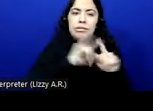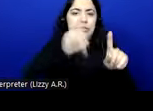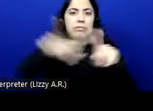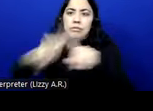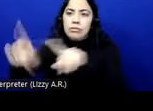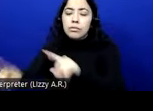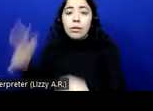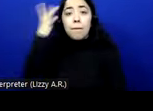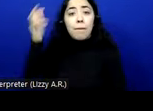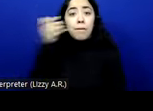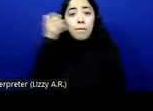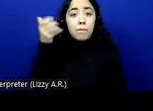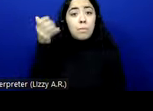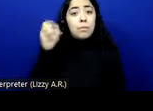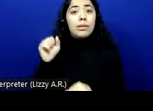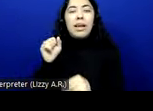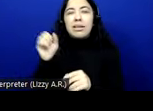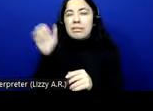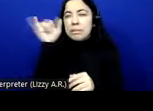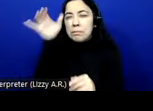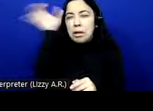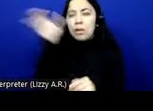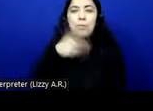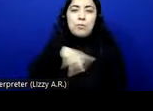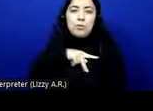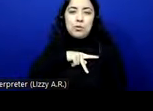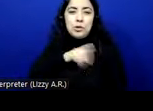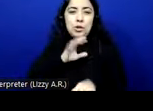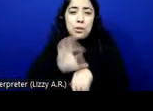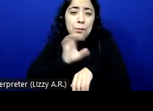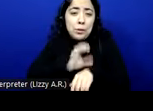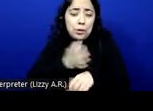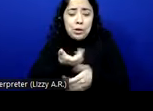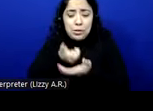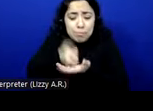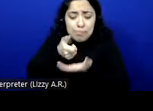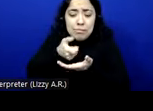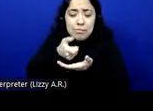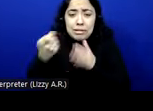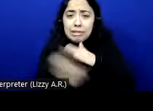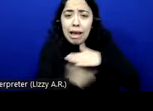be thought of as a personal computer, can also be a scanner, can also be so many things, that